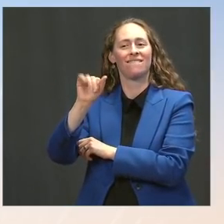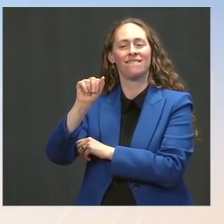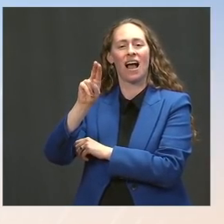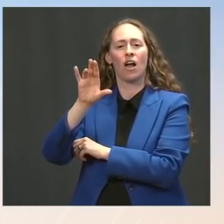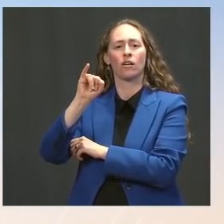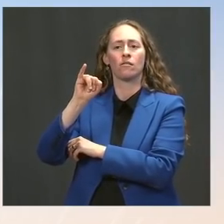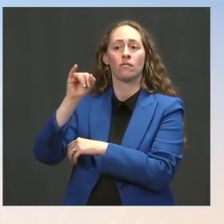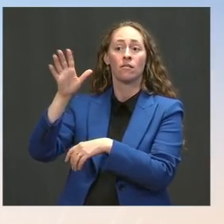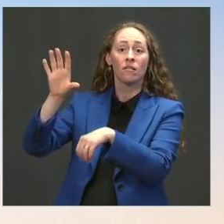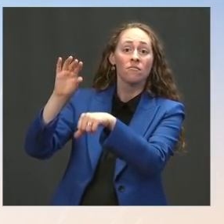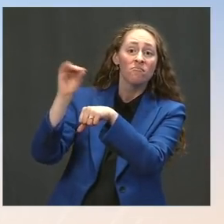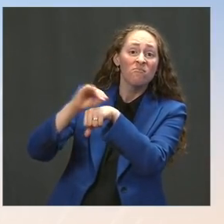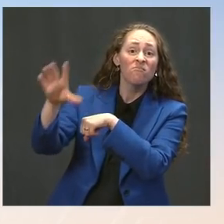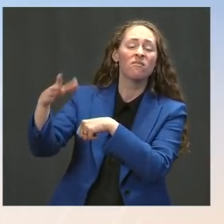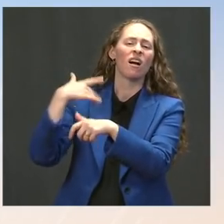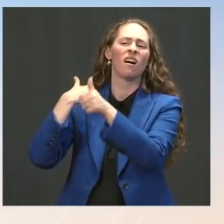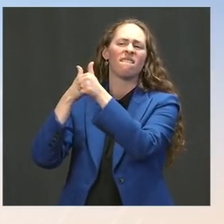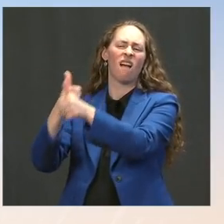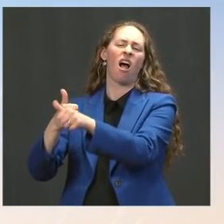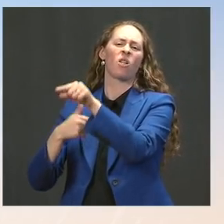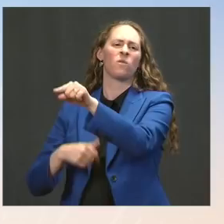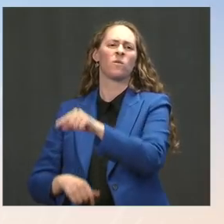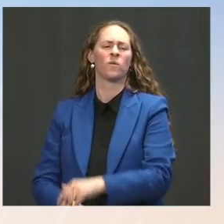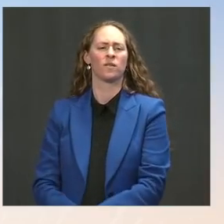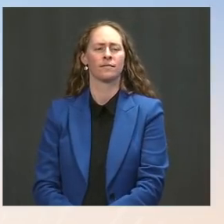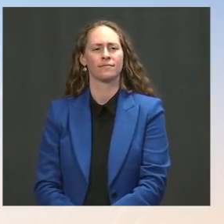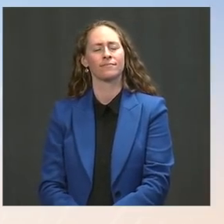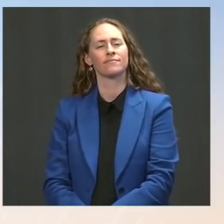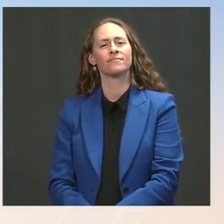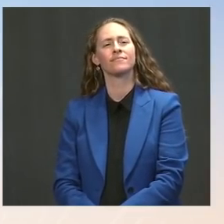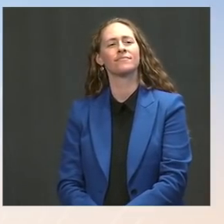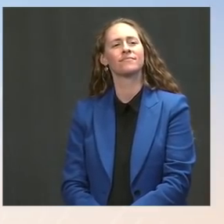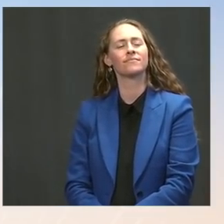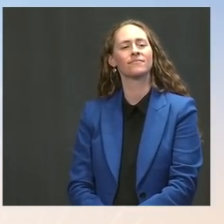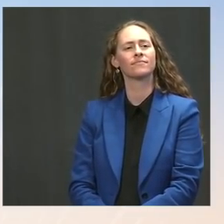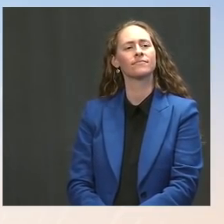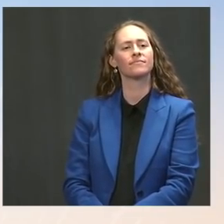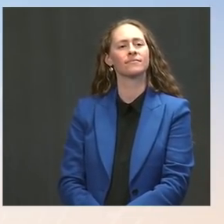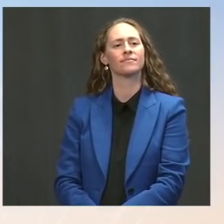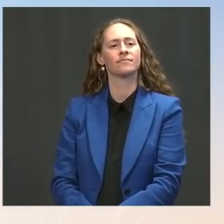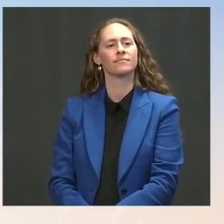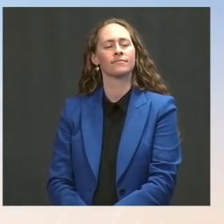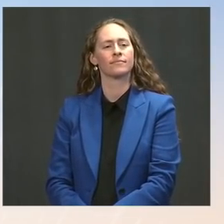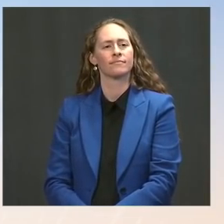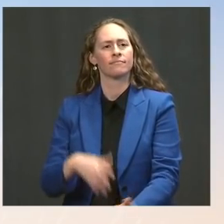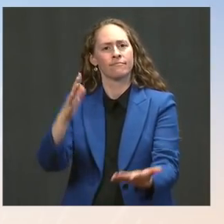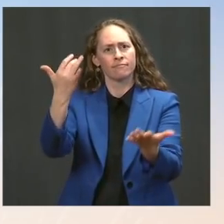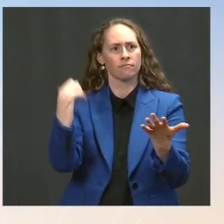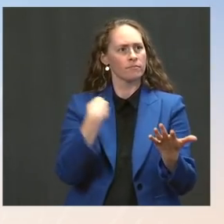does the White House believe that we could be losing valuable time in waiting for full approval if this is what's keeping so many folks